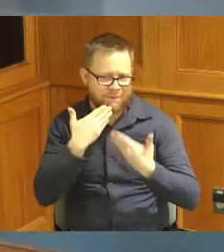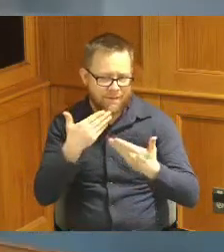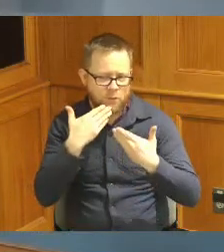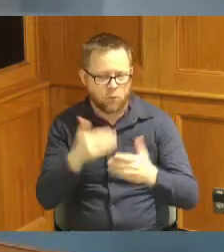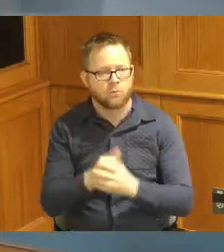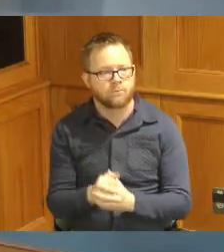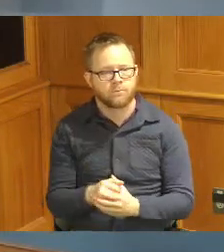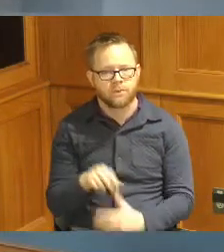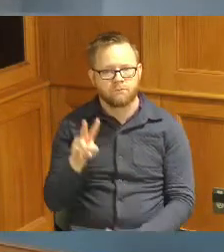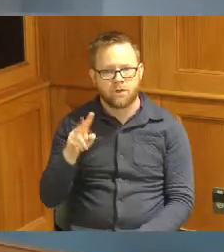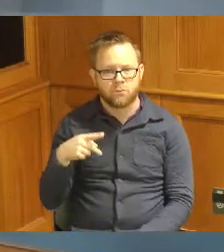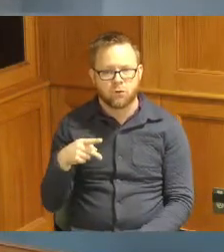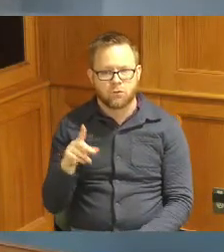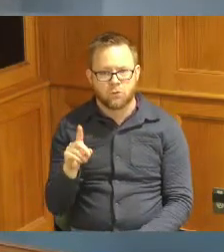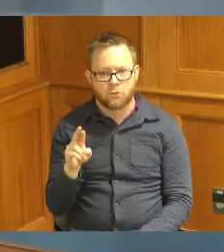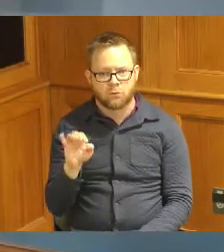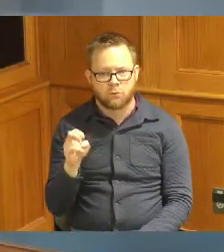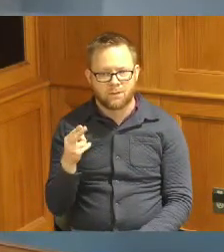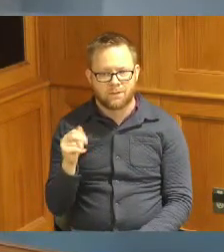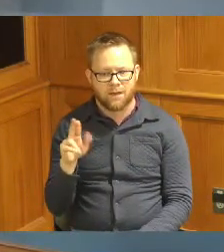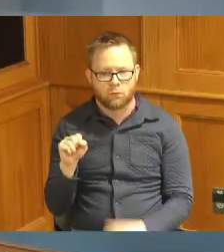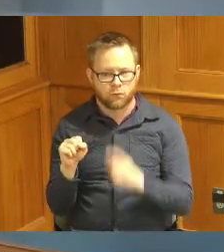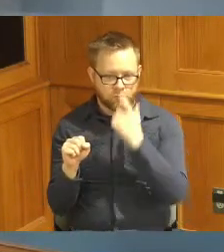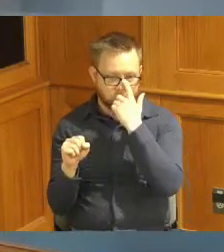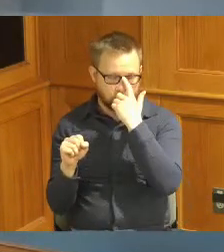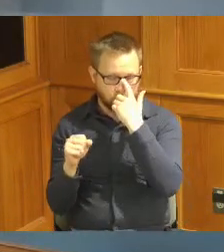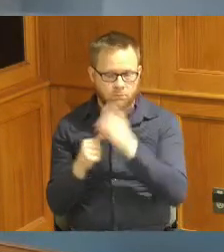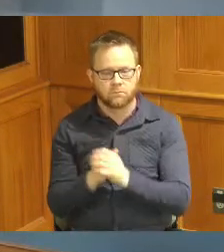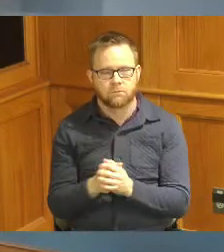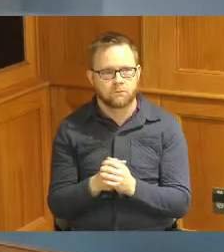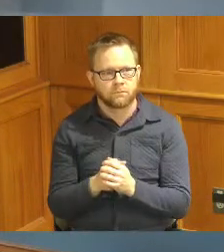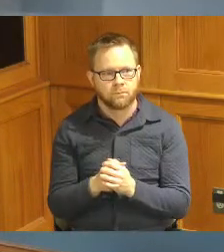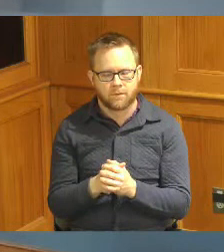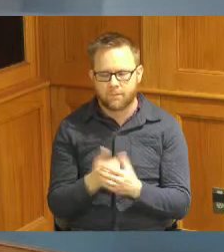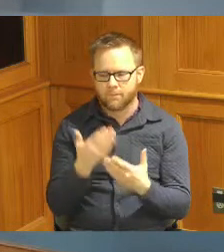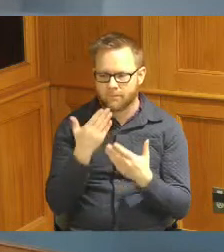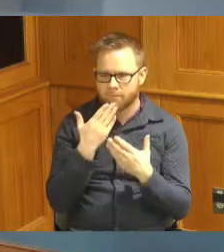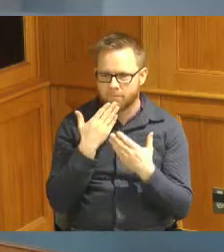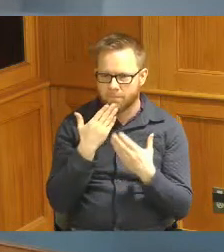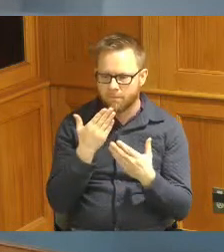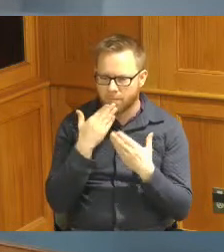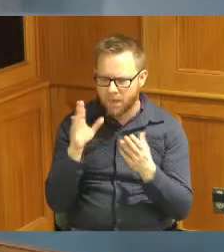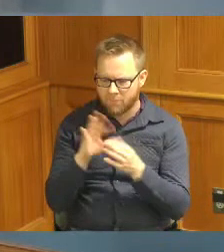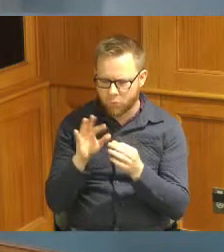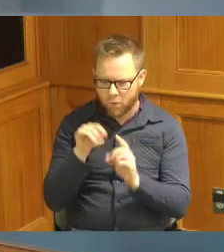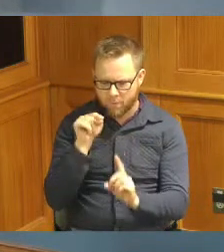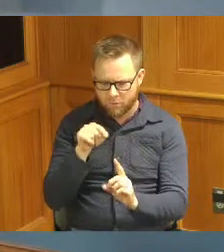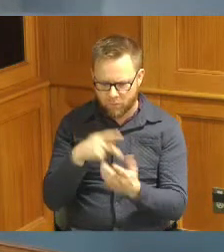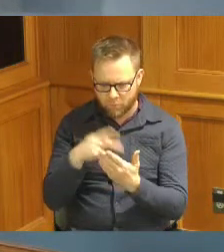Vice President Trio yeah and thank you thank you for commenting regarding this program I think this